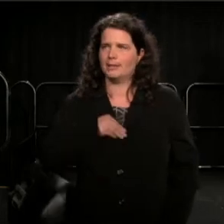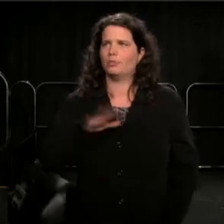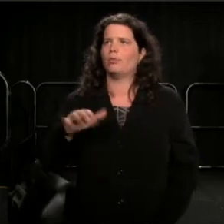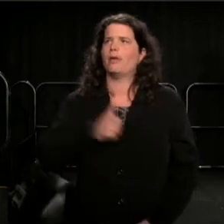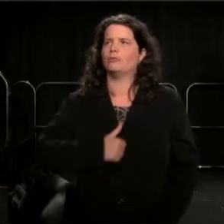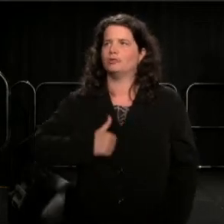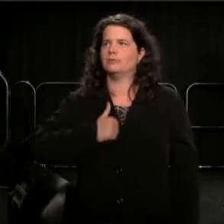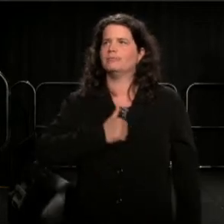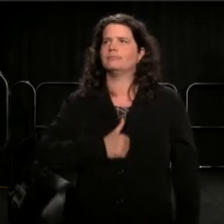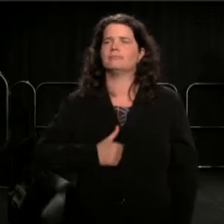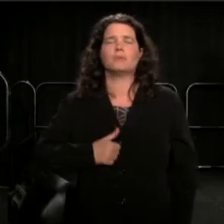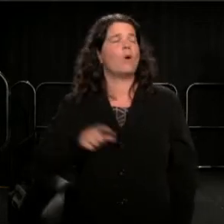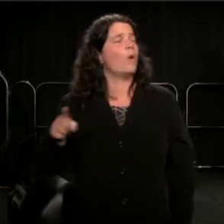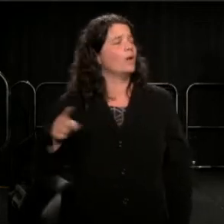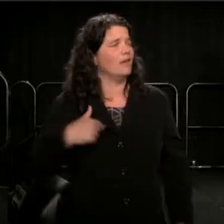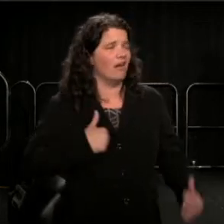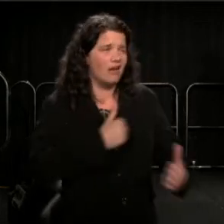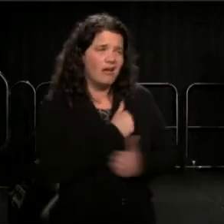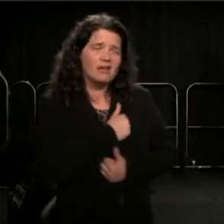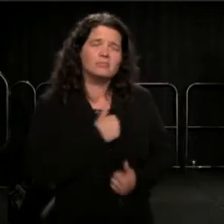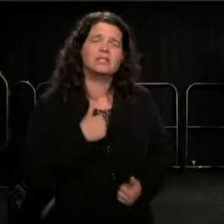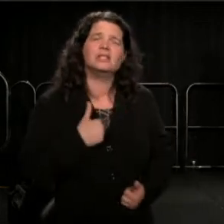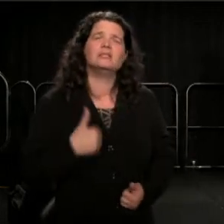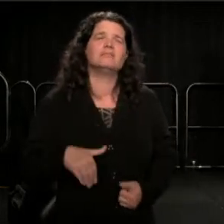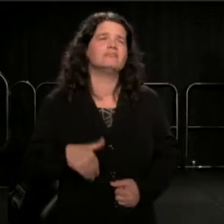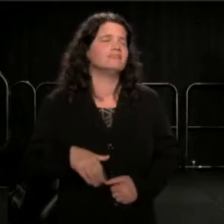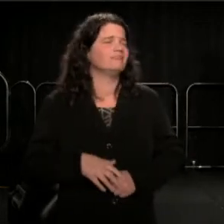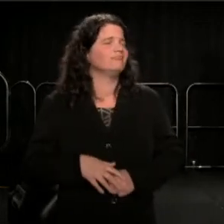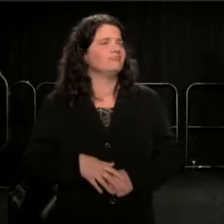And he hugged me, his son hugged me.